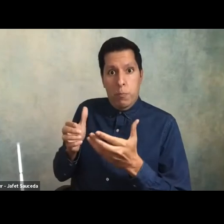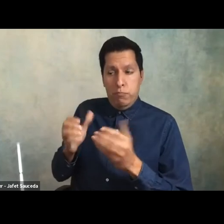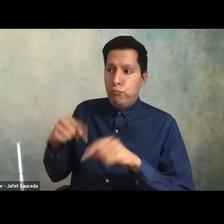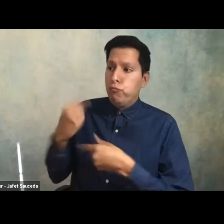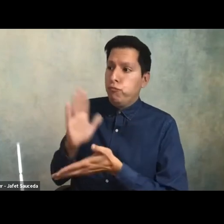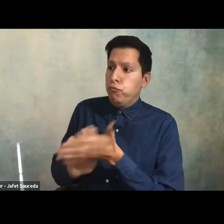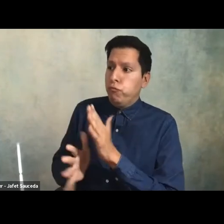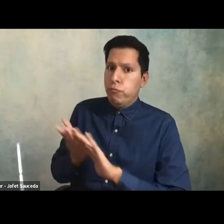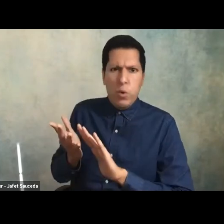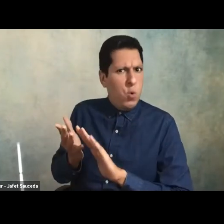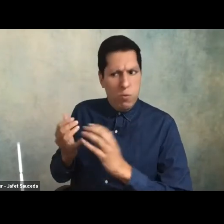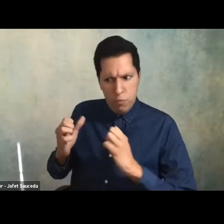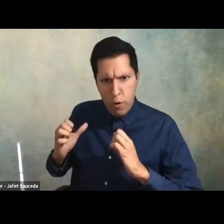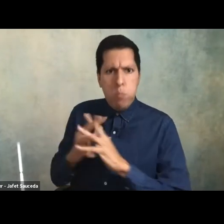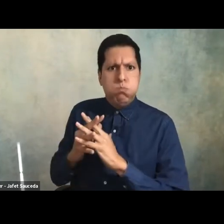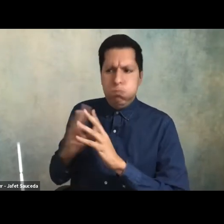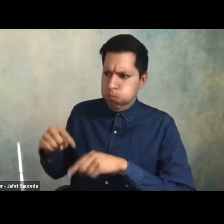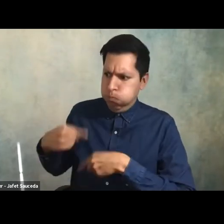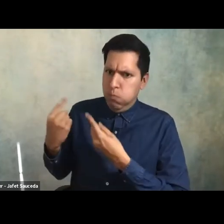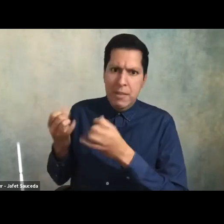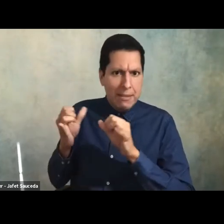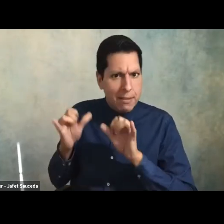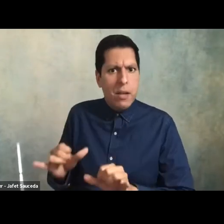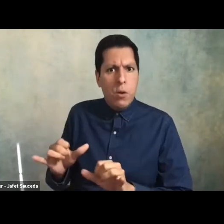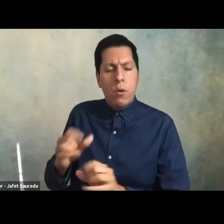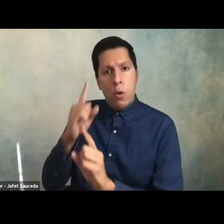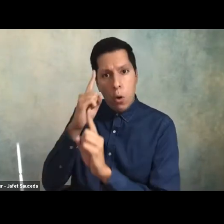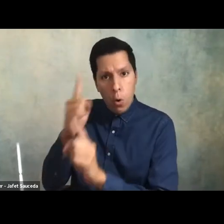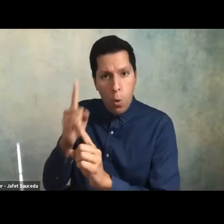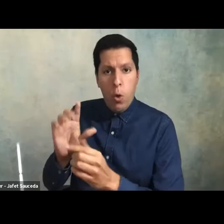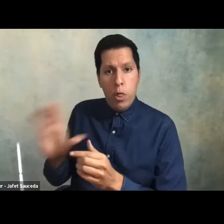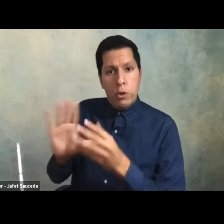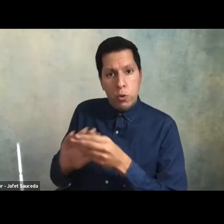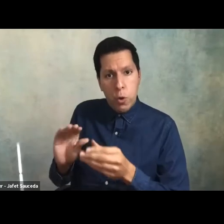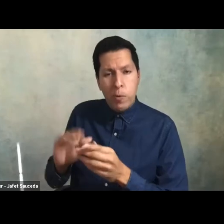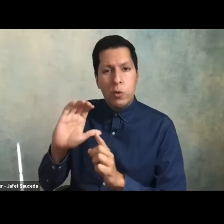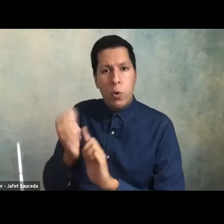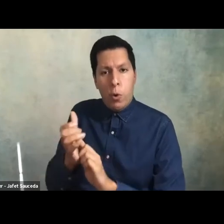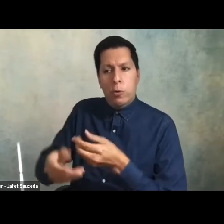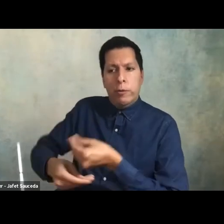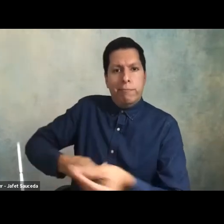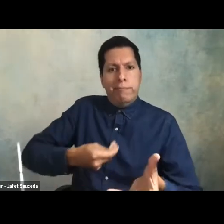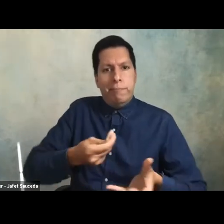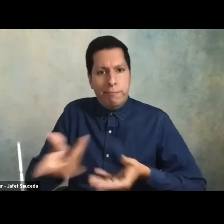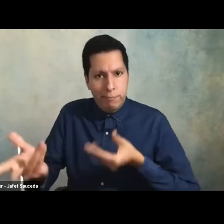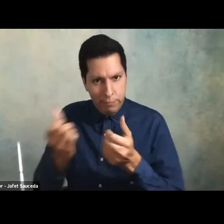to uplifting their stories culture and community consistent with our csun values of respecting